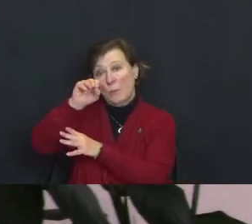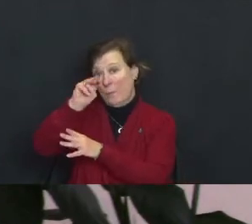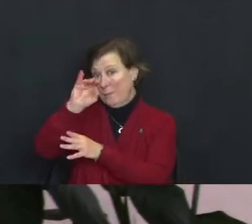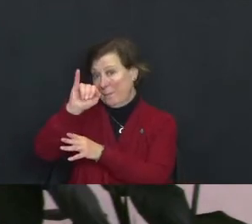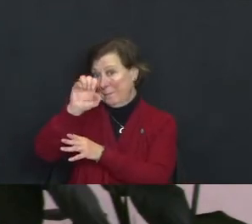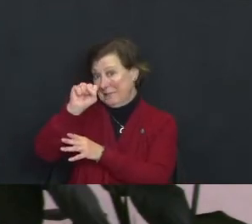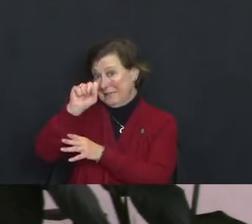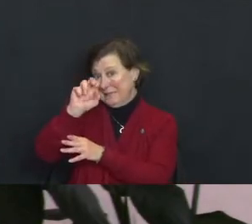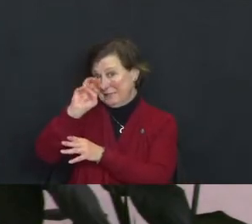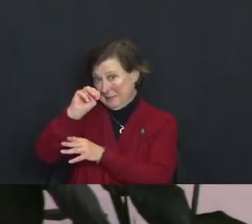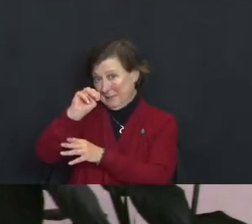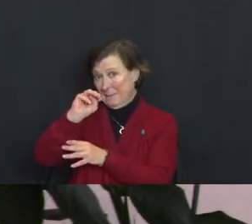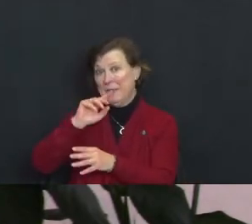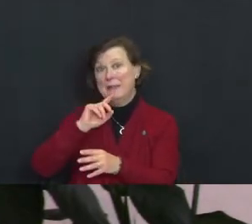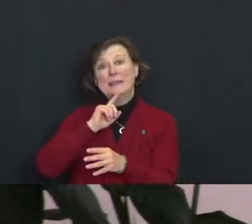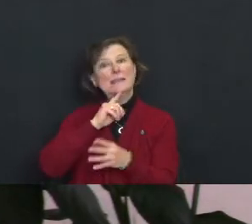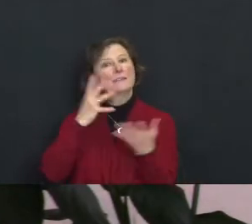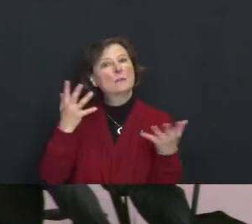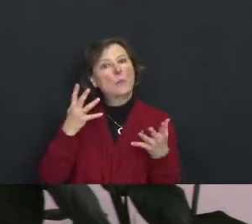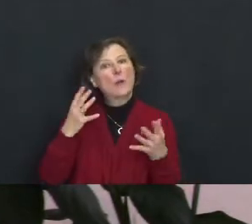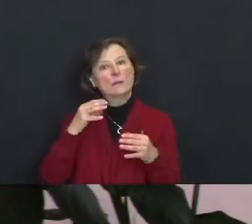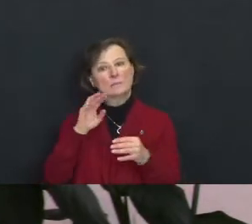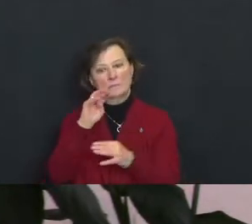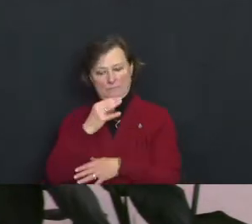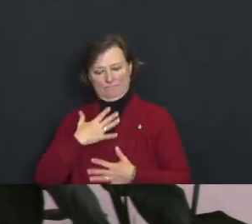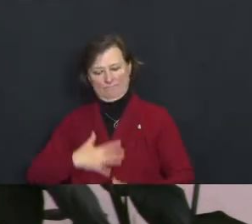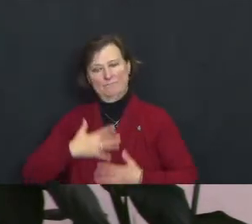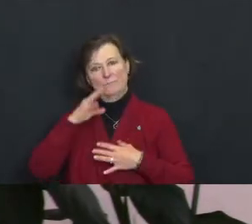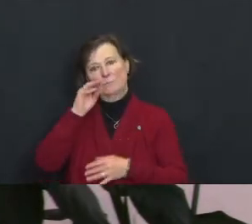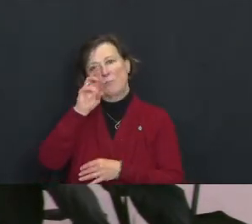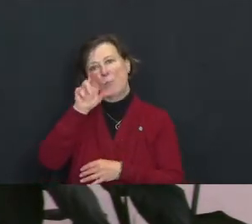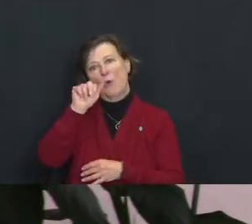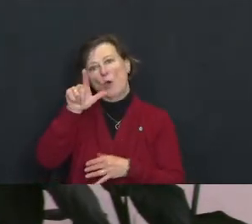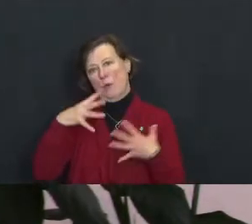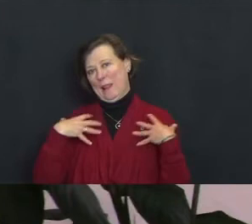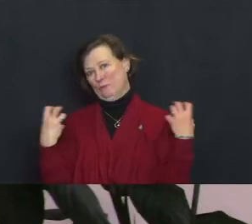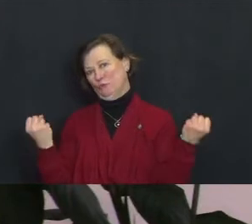of moral courage.